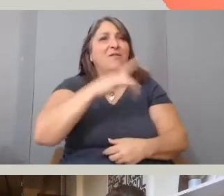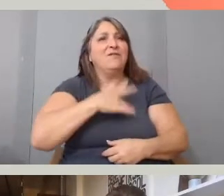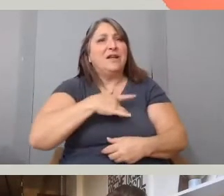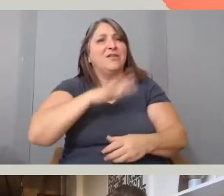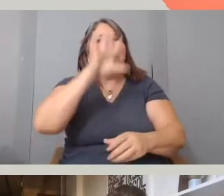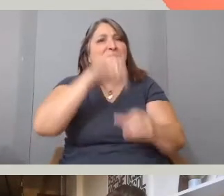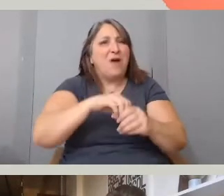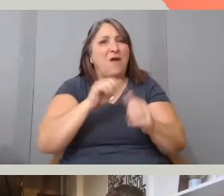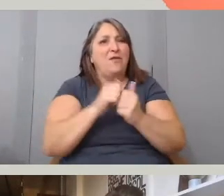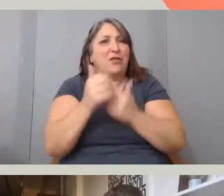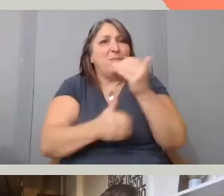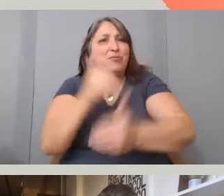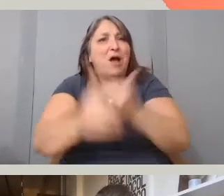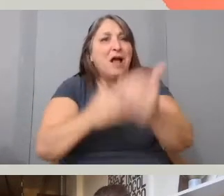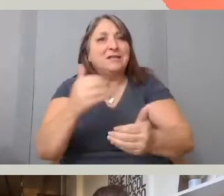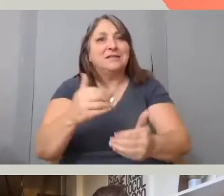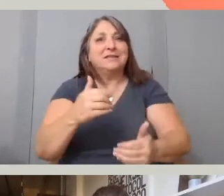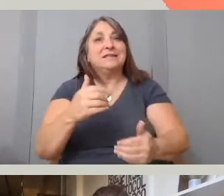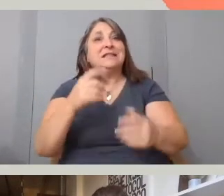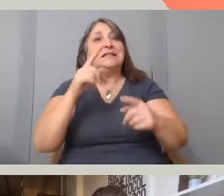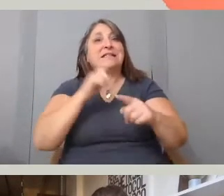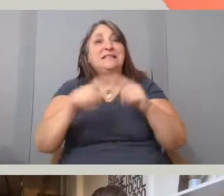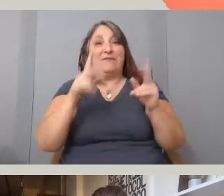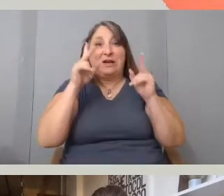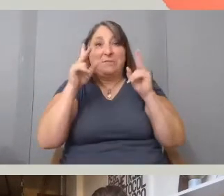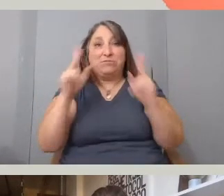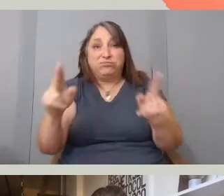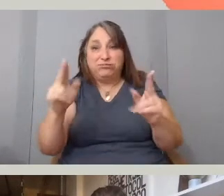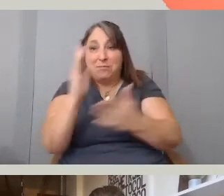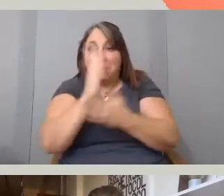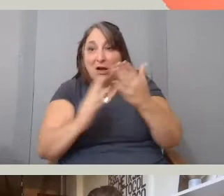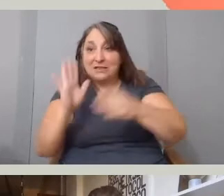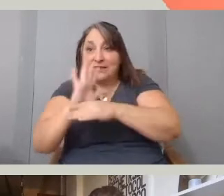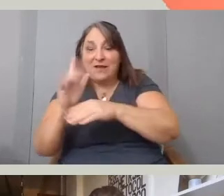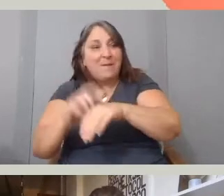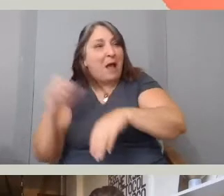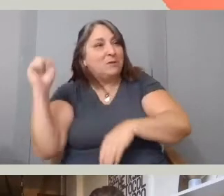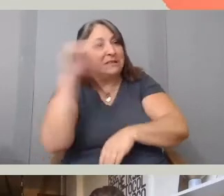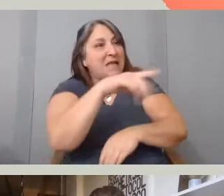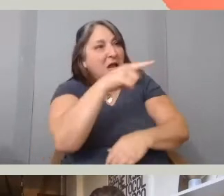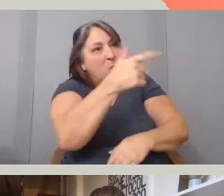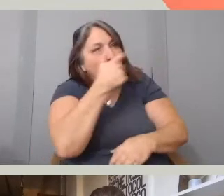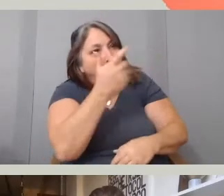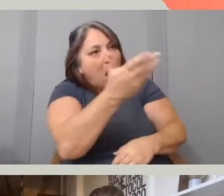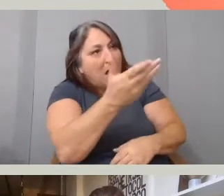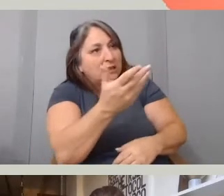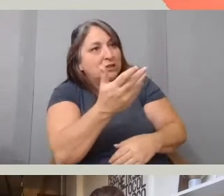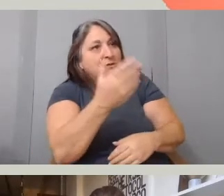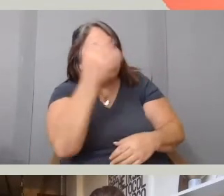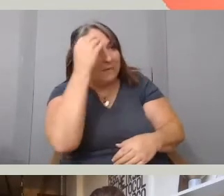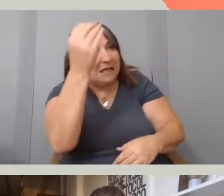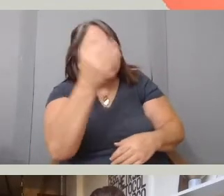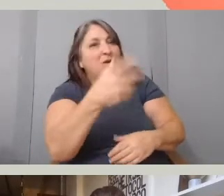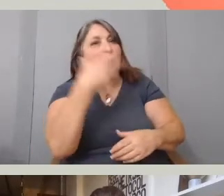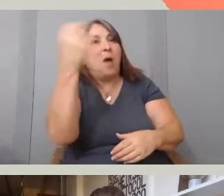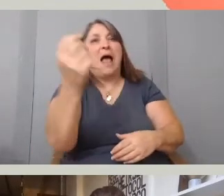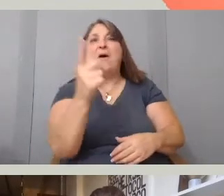I would always send them different cuts of the film. We would just go out, to lunch or for drinks and talk and in those private moments,